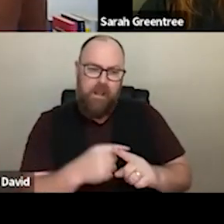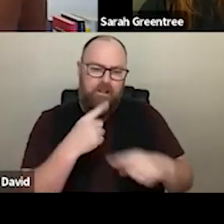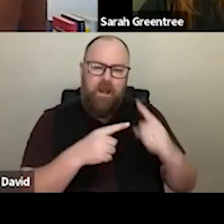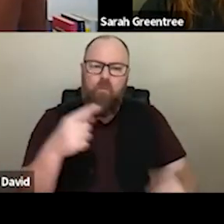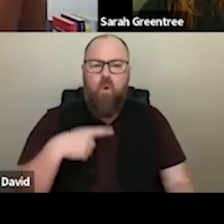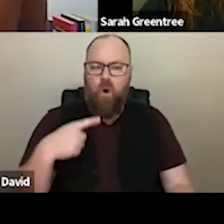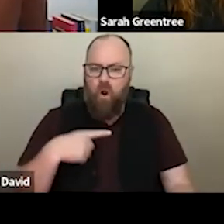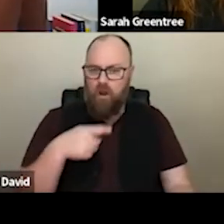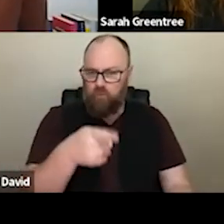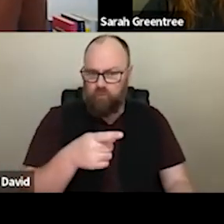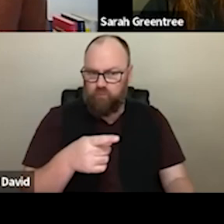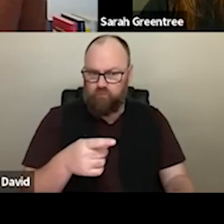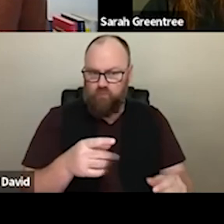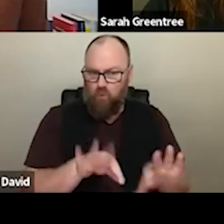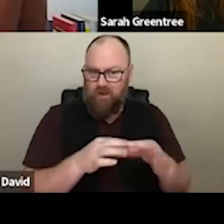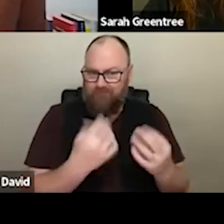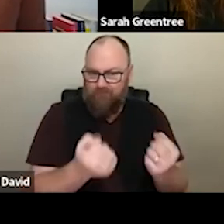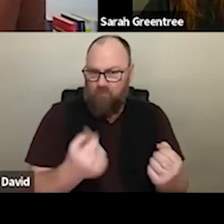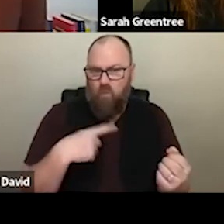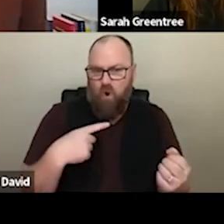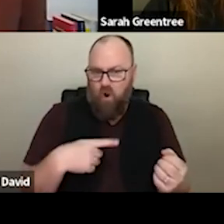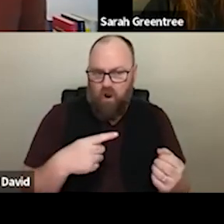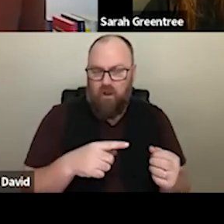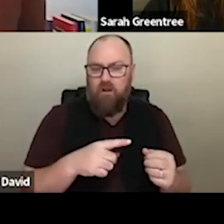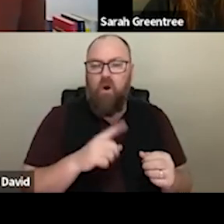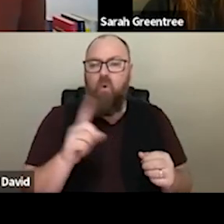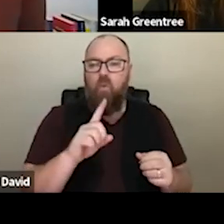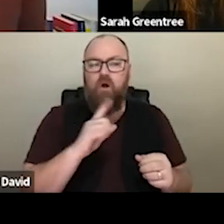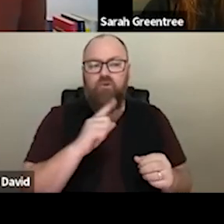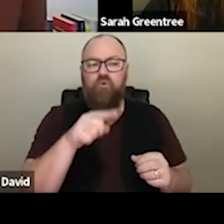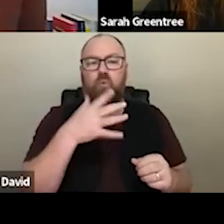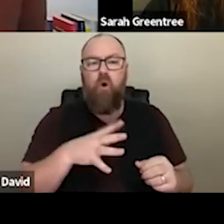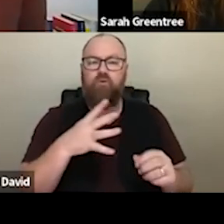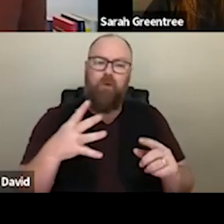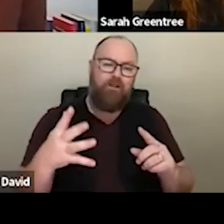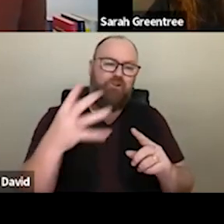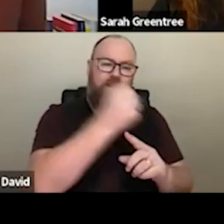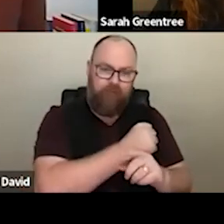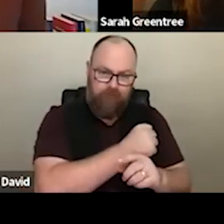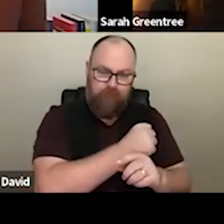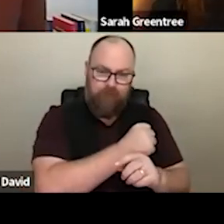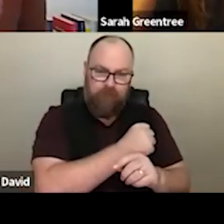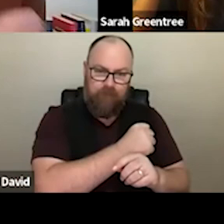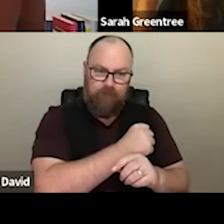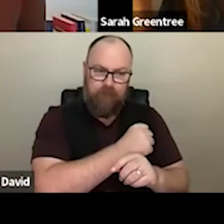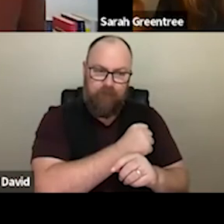, what it wants to achieve artistically, and what it wants to achieve artistically can be across a very broad range of activities. They're compelling for your artistic mission is, I guess, setting up setting up why the organization exists, what it wants to, what it wants to achieve artistically, and that